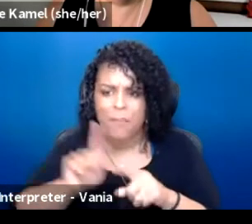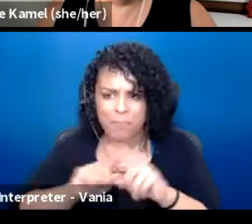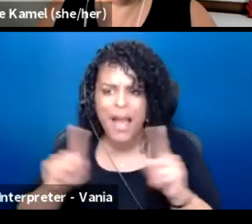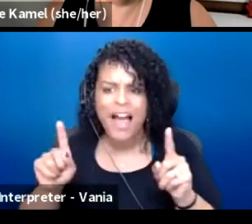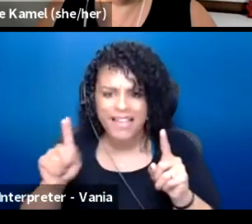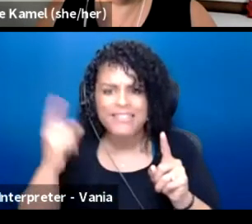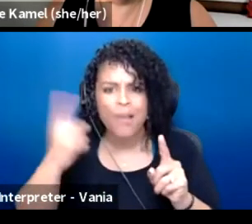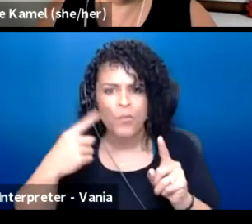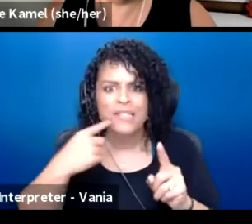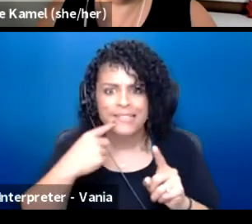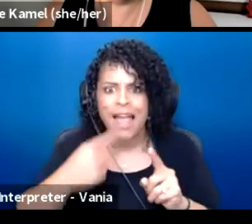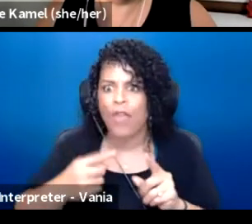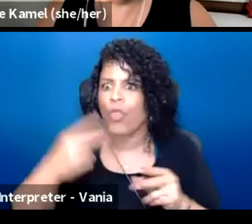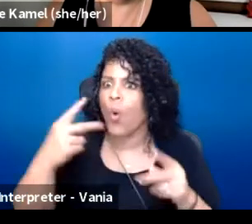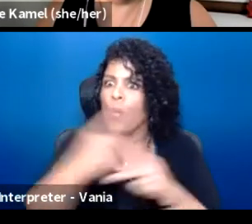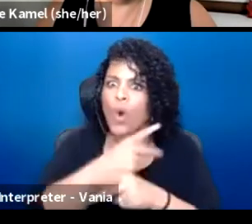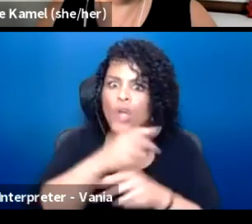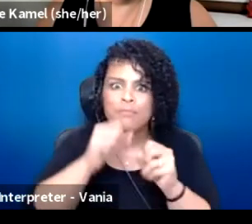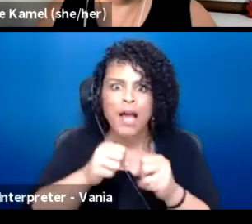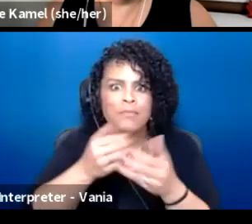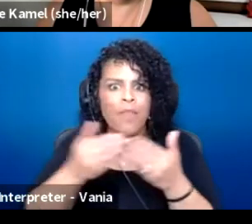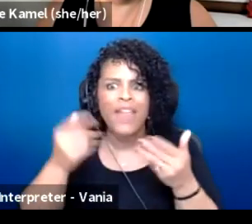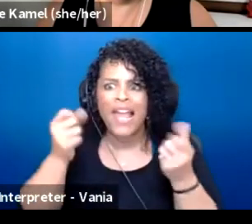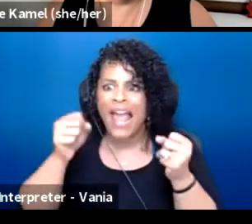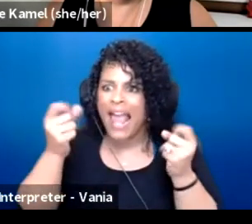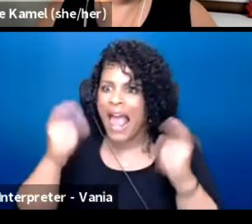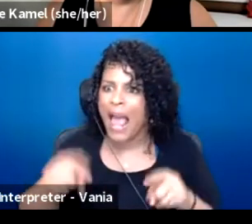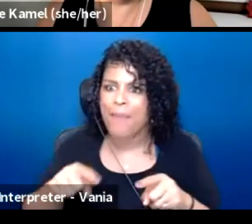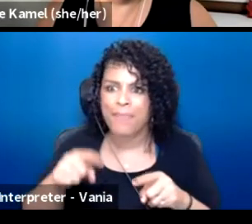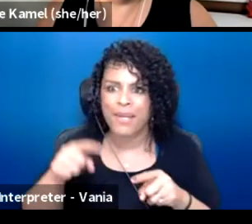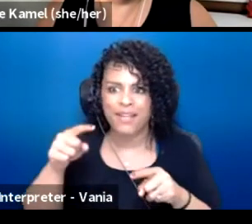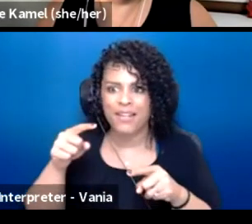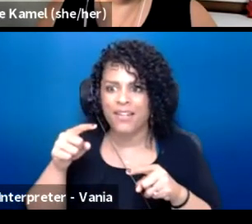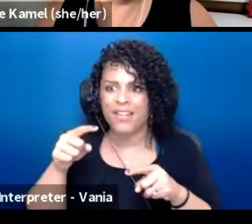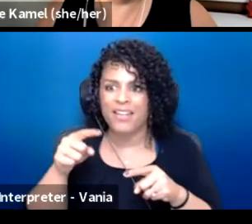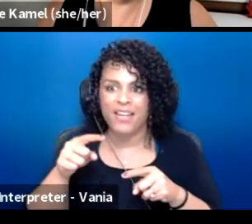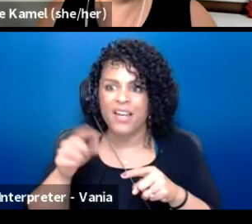that the worst possible thing that can happen is for a person to die with their song still inside them.